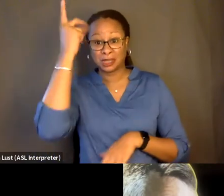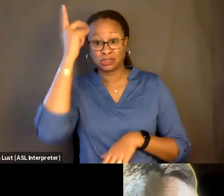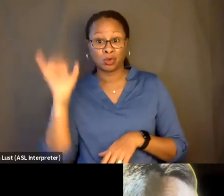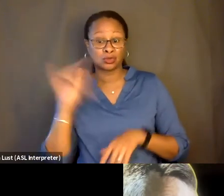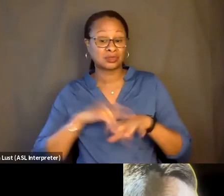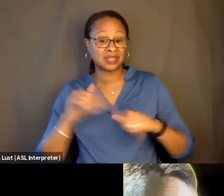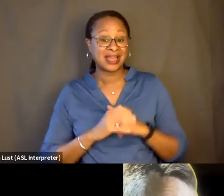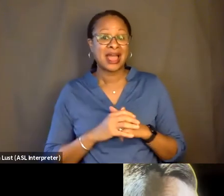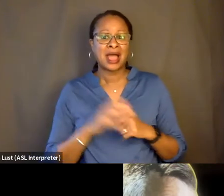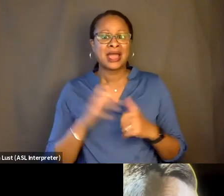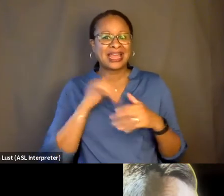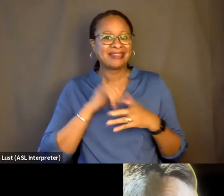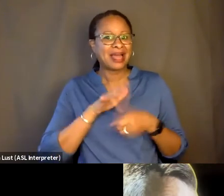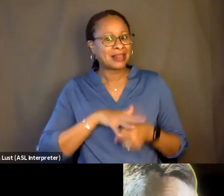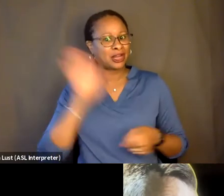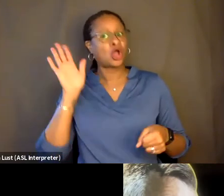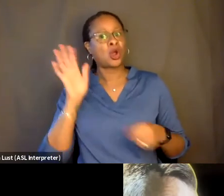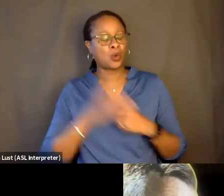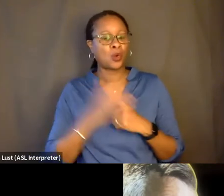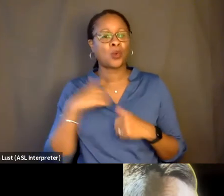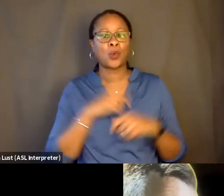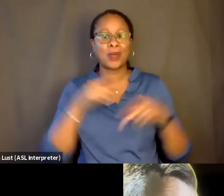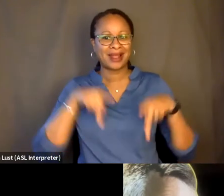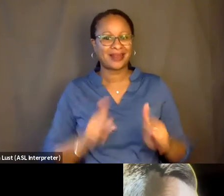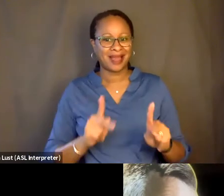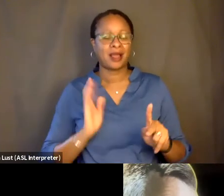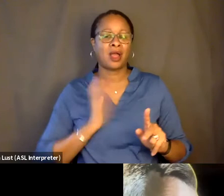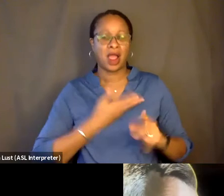in that letting go, we allow our humanity.